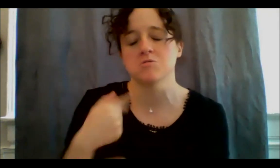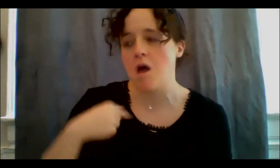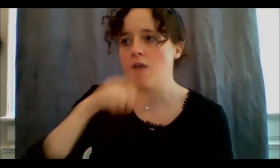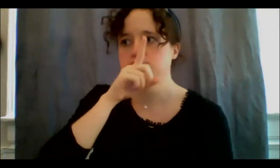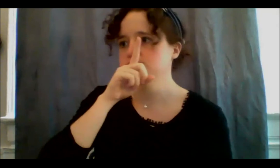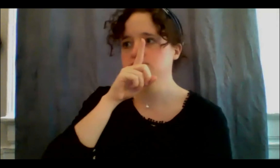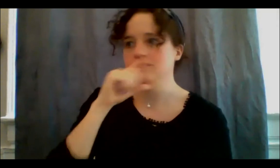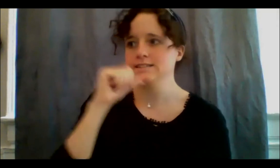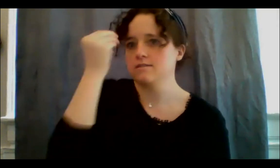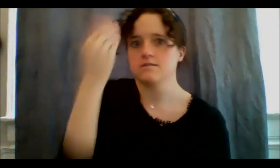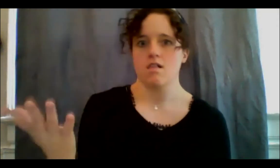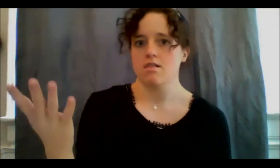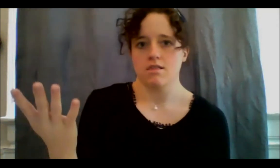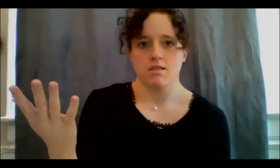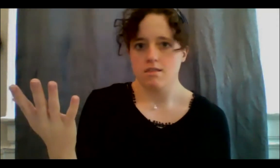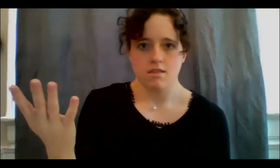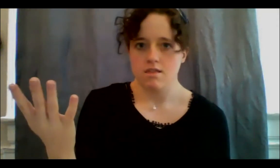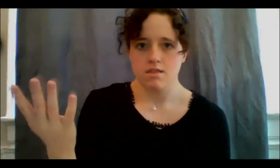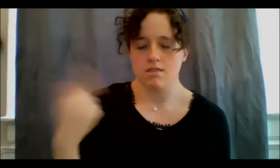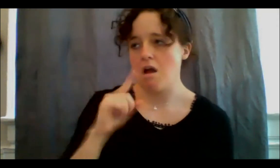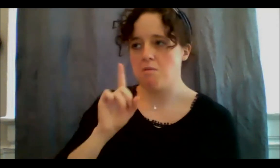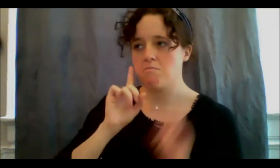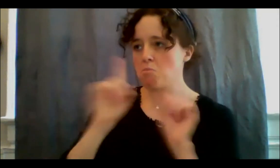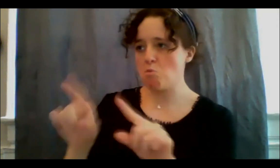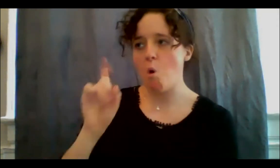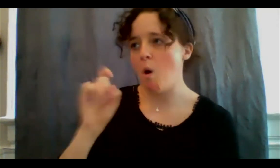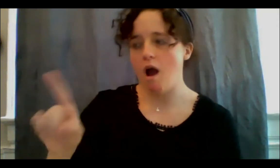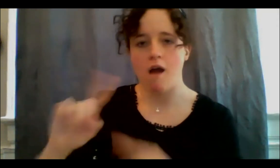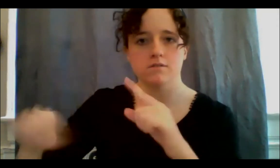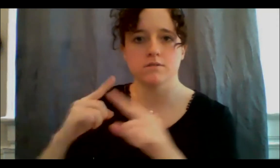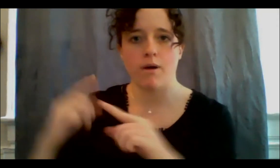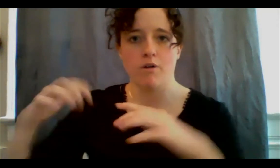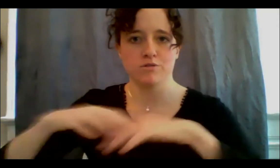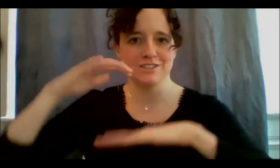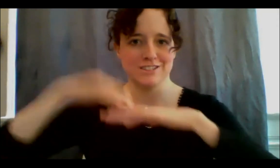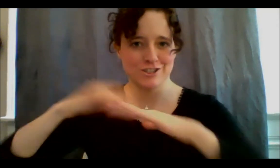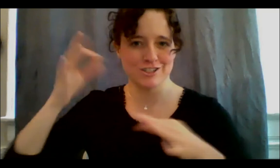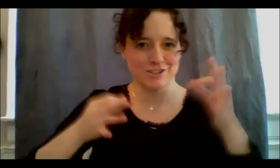in the Indigenous justice system. And so, when I found that out, I really didn't